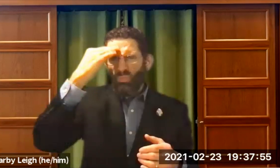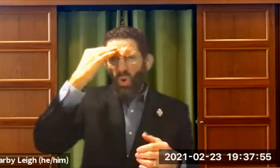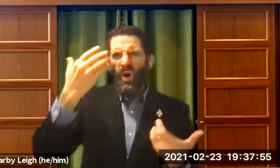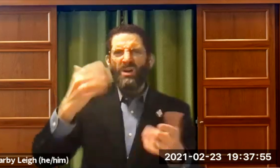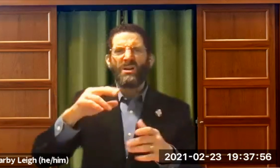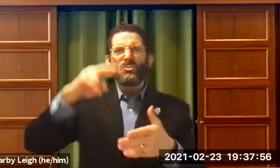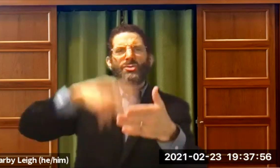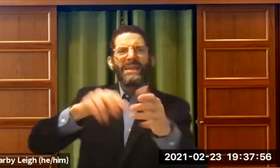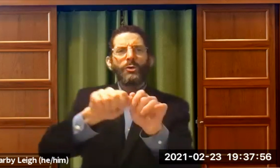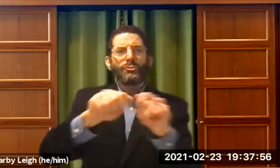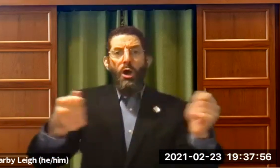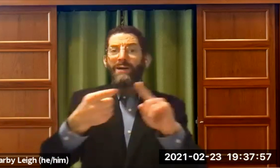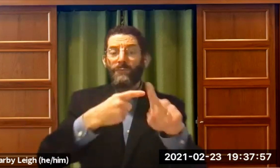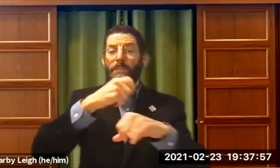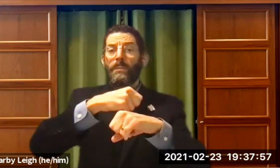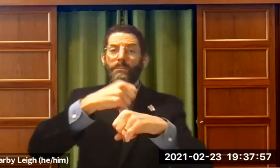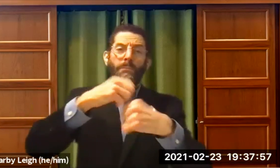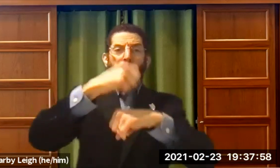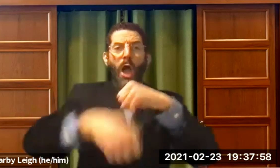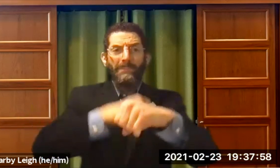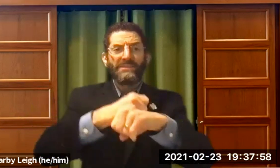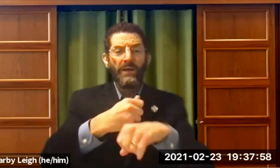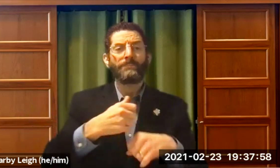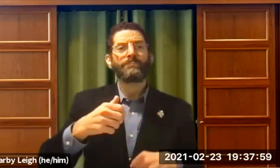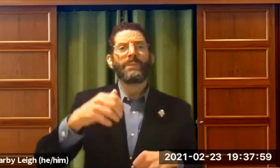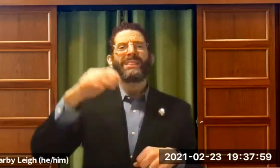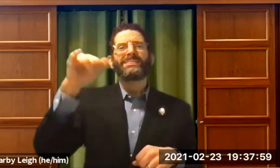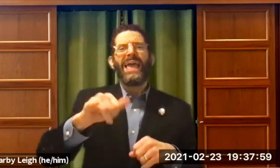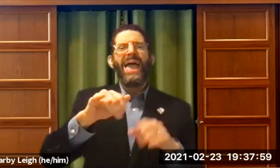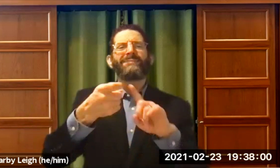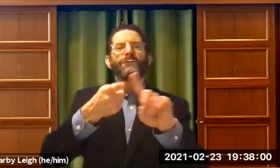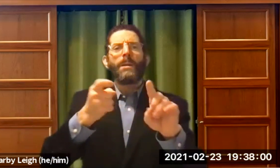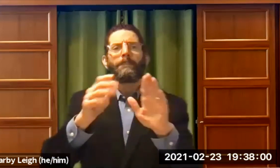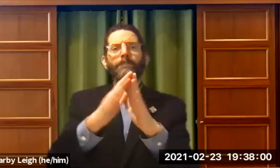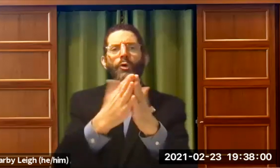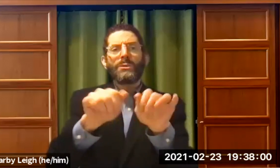my Torah portion, you know, we had to read the Torah at a bar mitzvah.